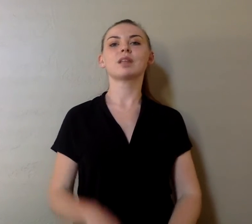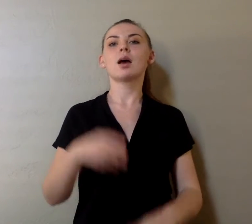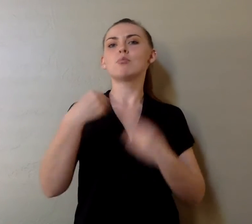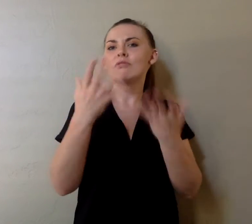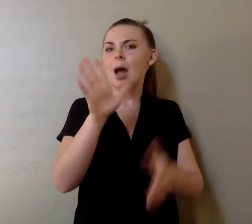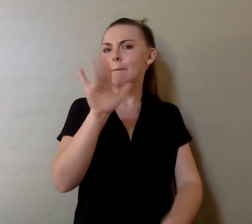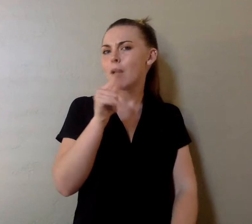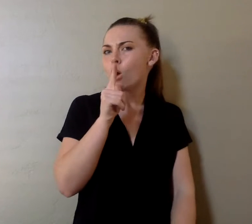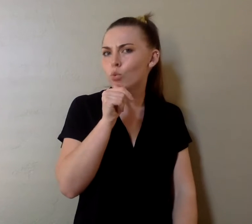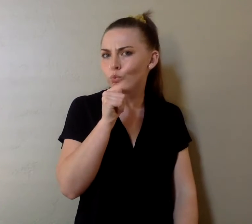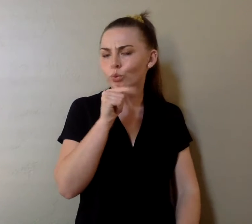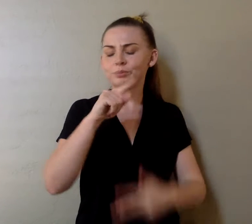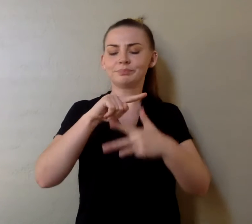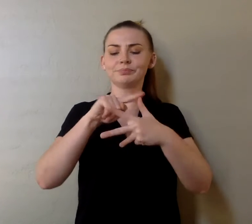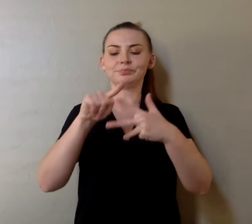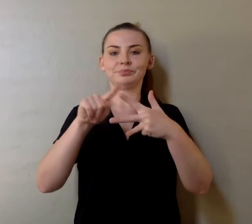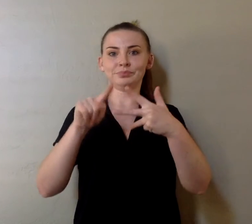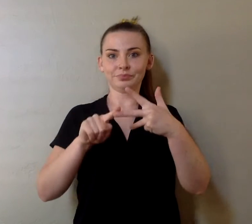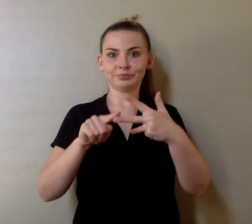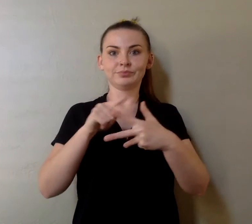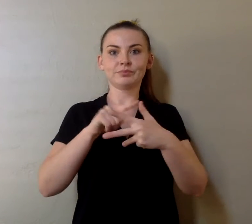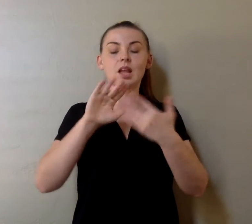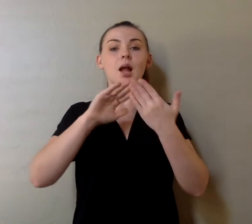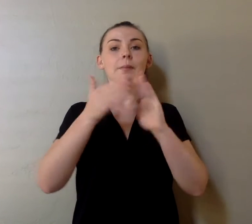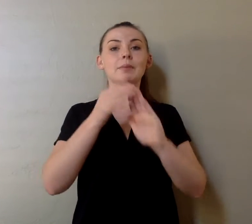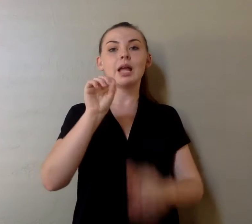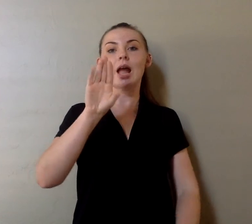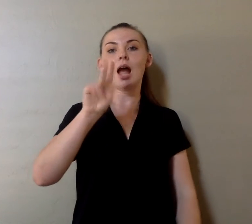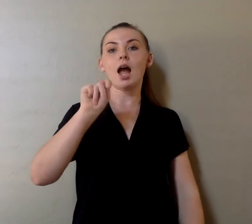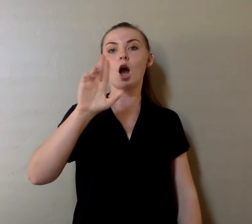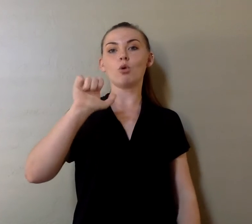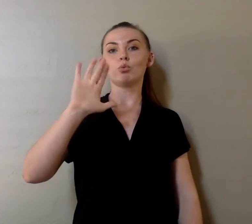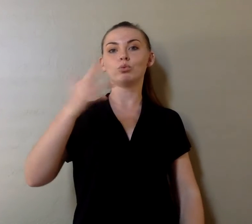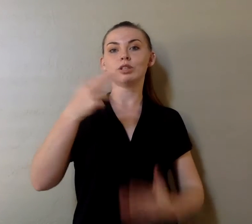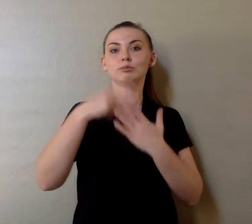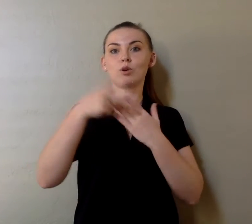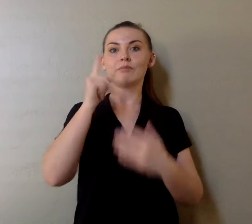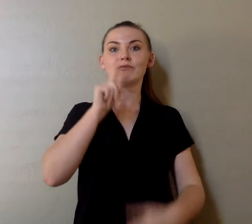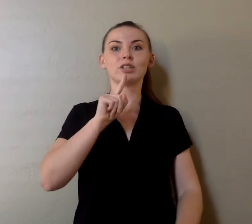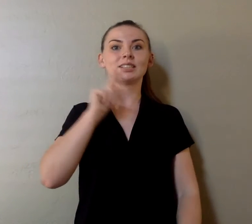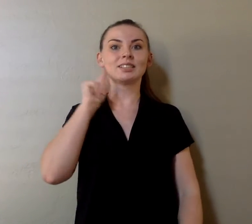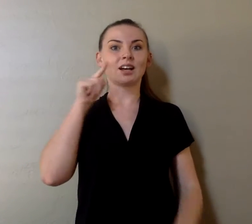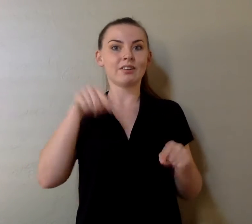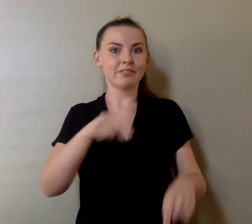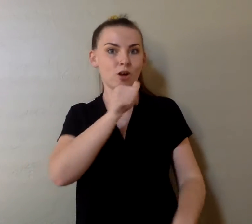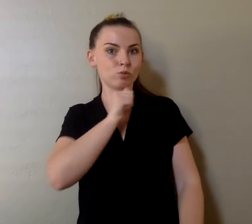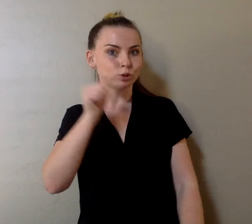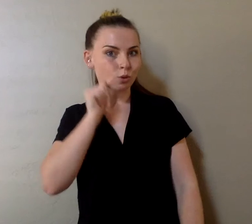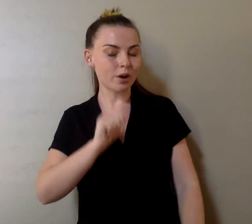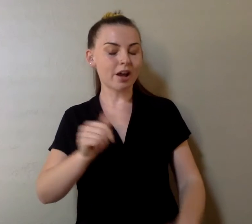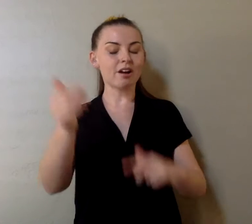provided by the Community Outreach Program for the Deaf (COPD), (Southern Arizona)